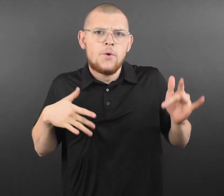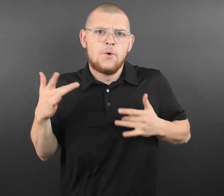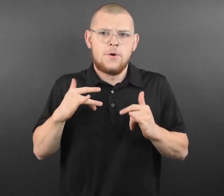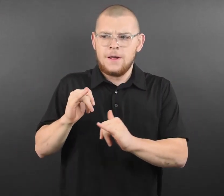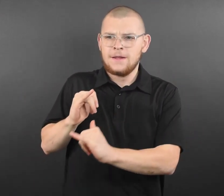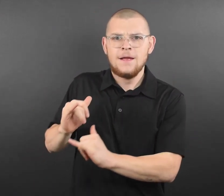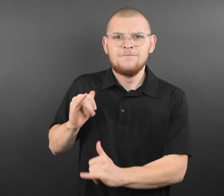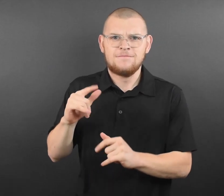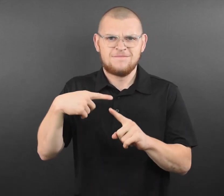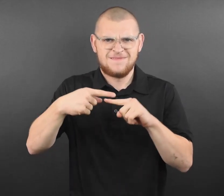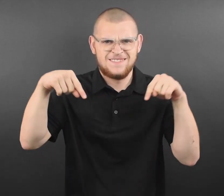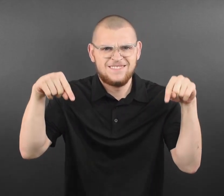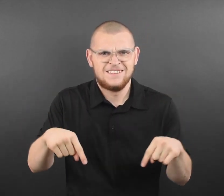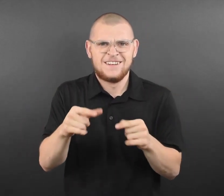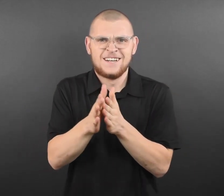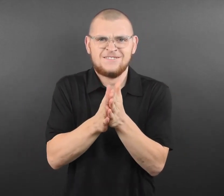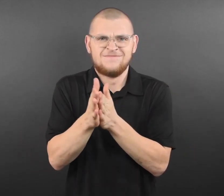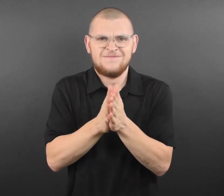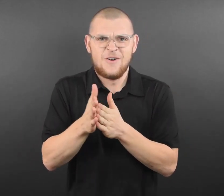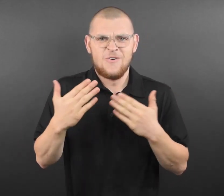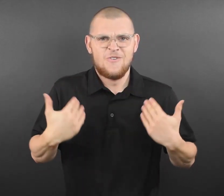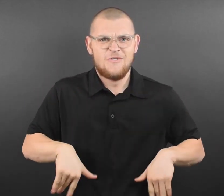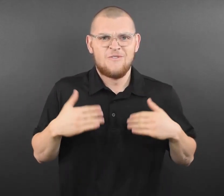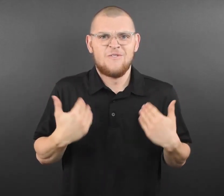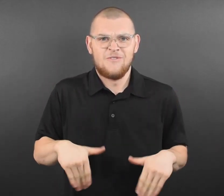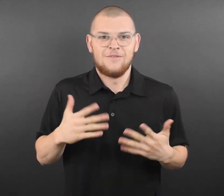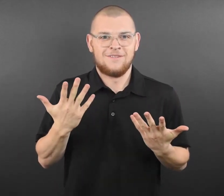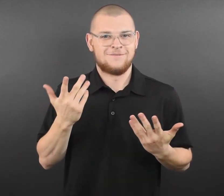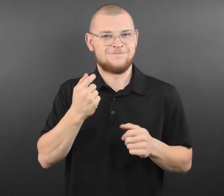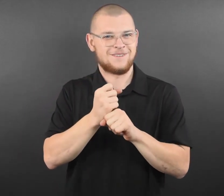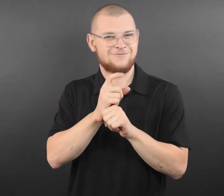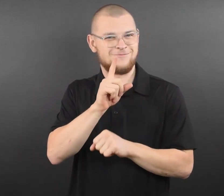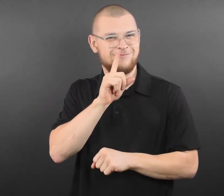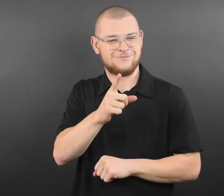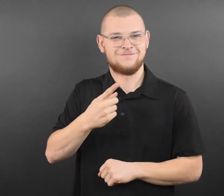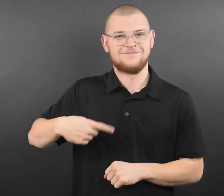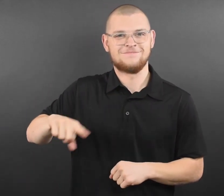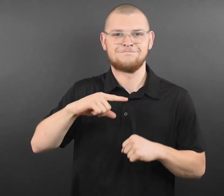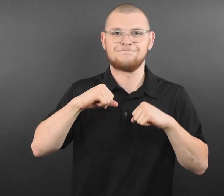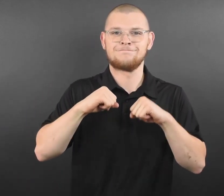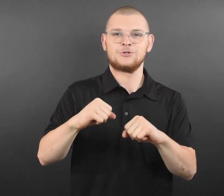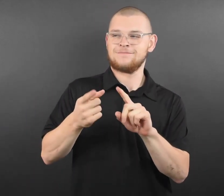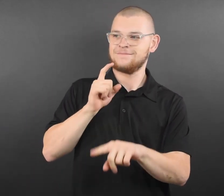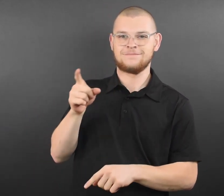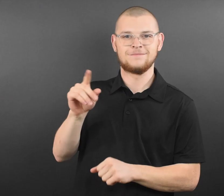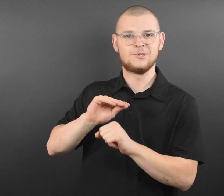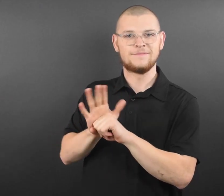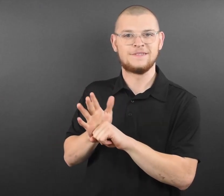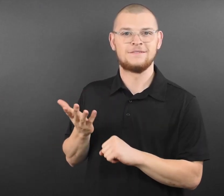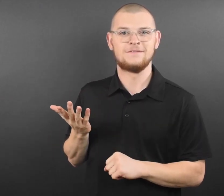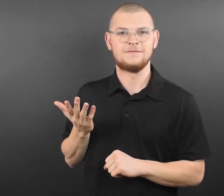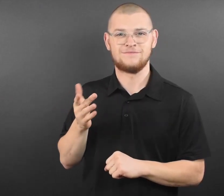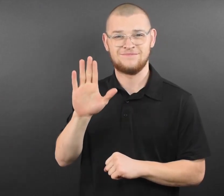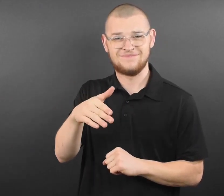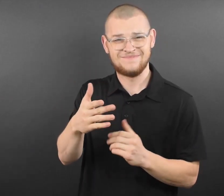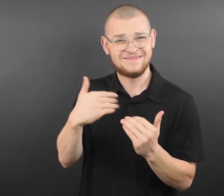to help us do so,” said Lieutenant Governor Peggy Flanagan. “I hope our kids and young